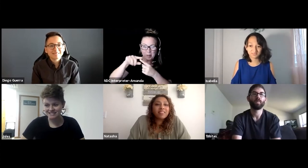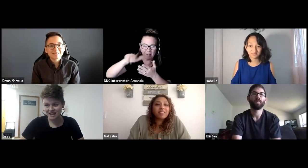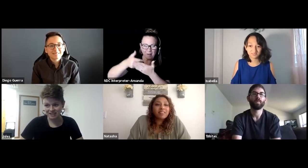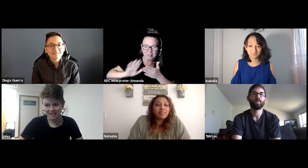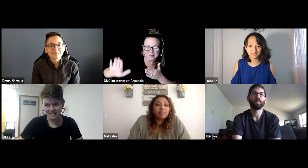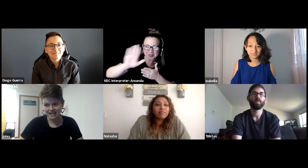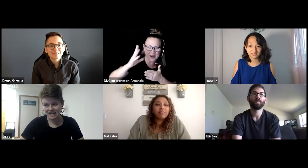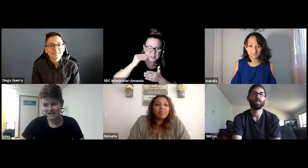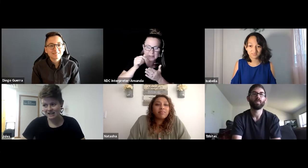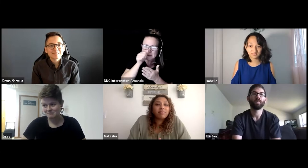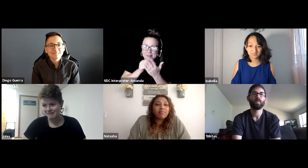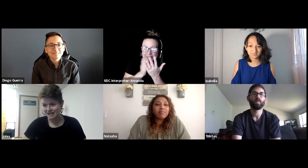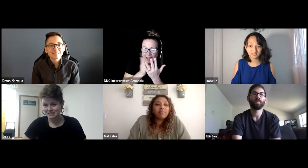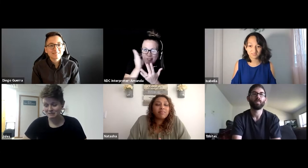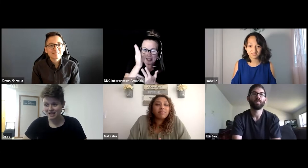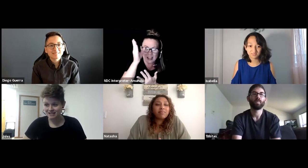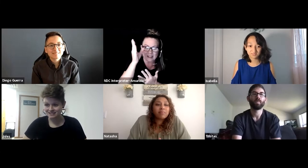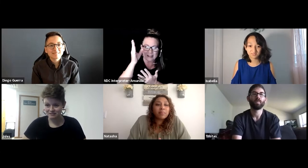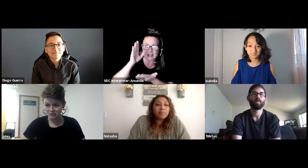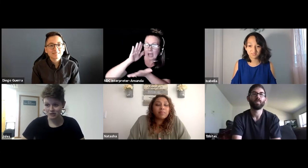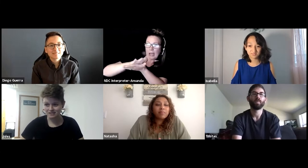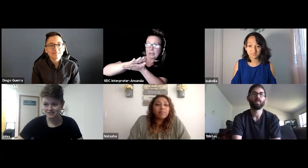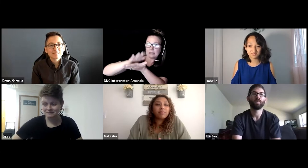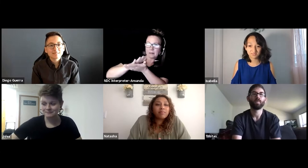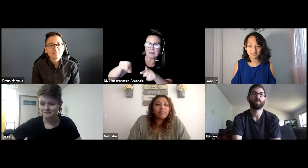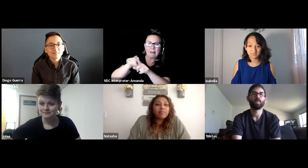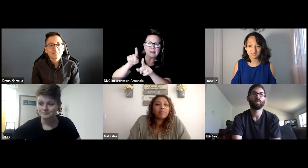navigating academia as deaf students.